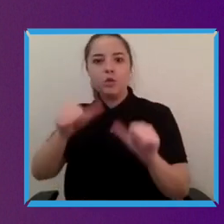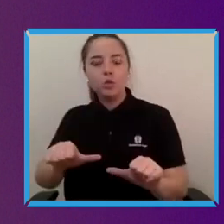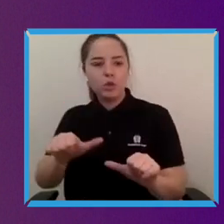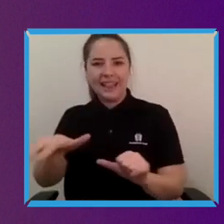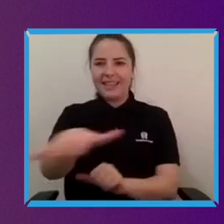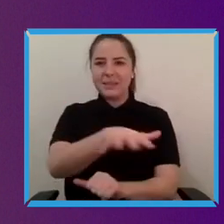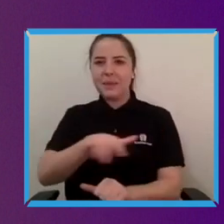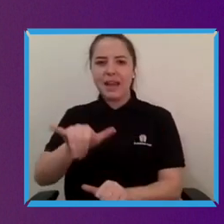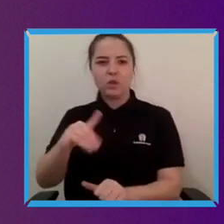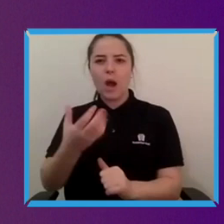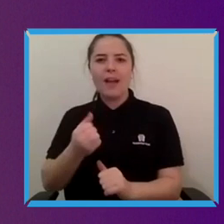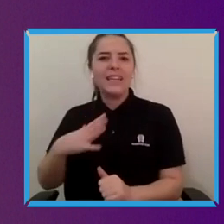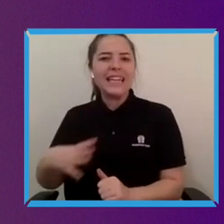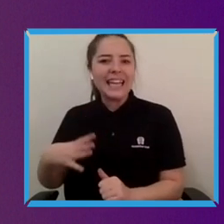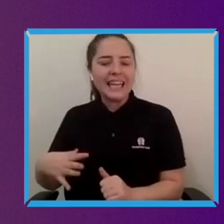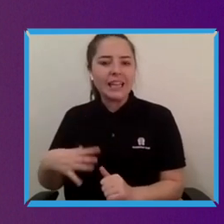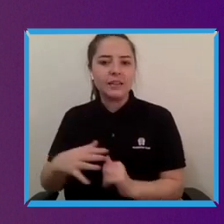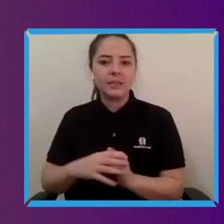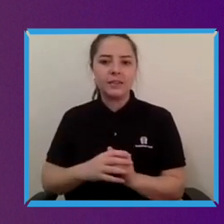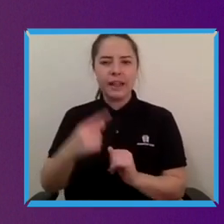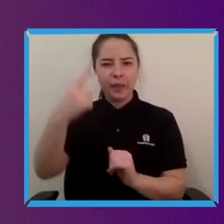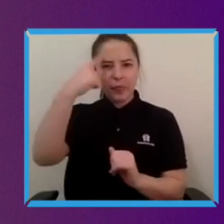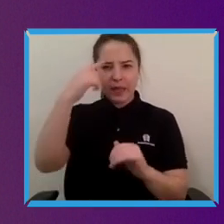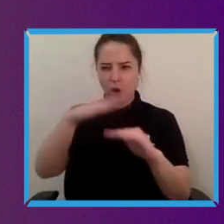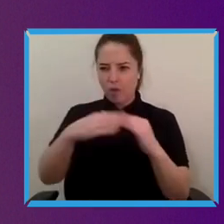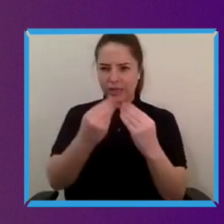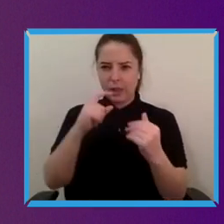that benefits most people. You know if we can kind of go from